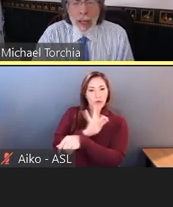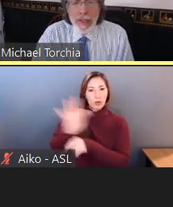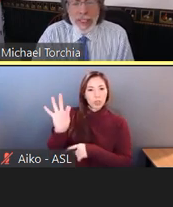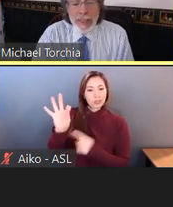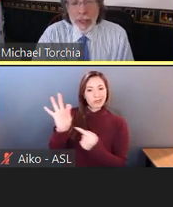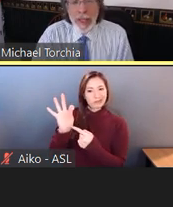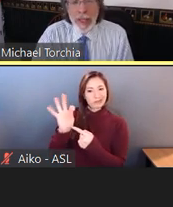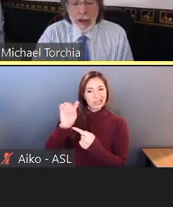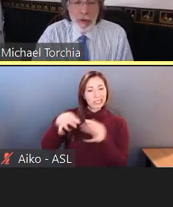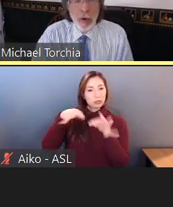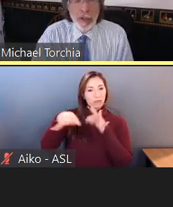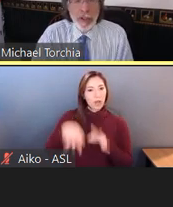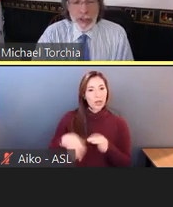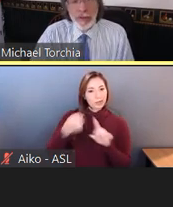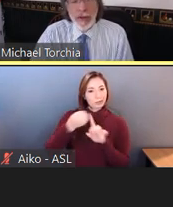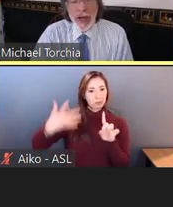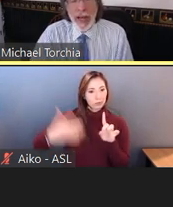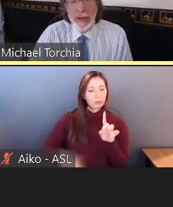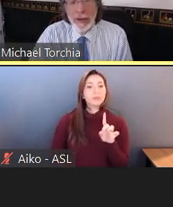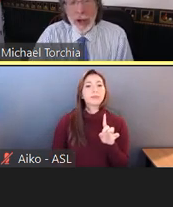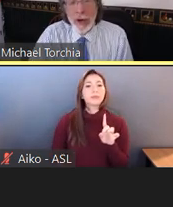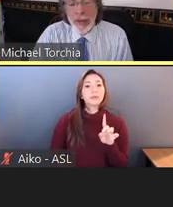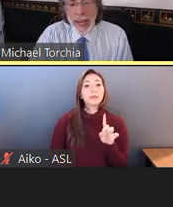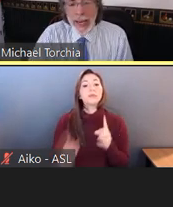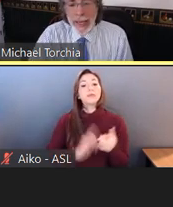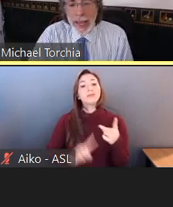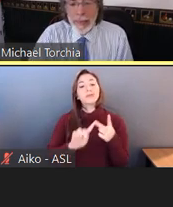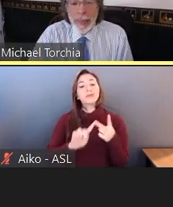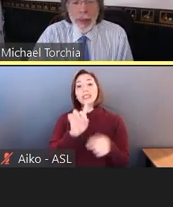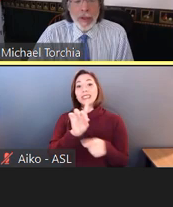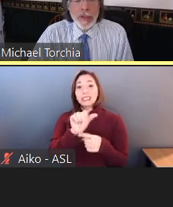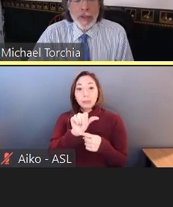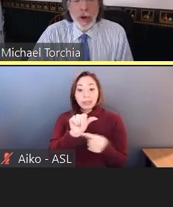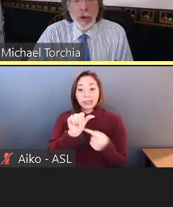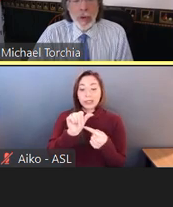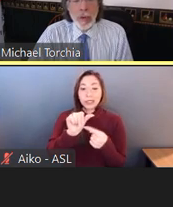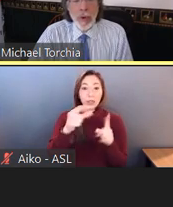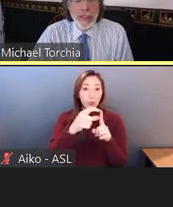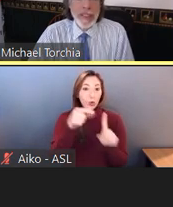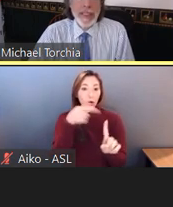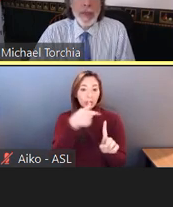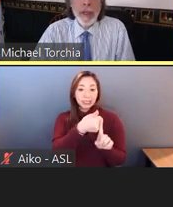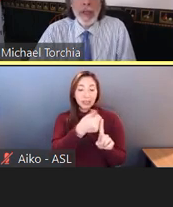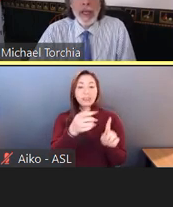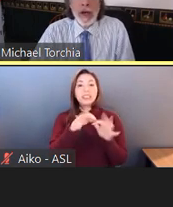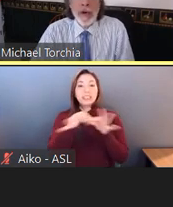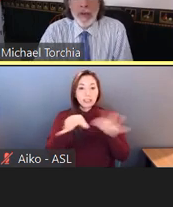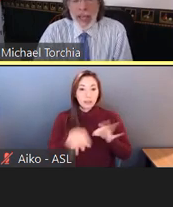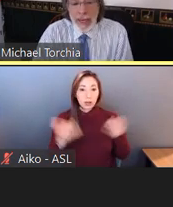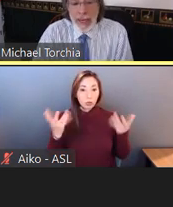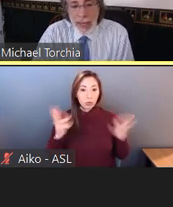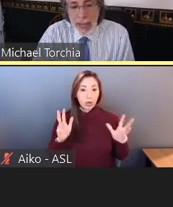Disability, of course, is defined under the ADA. So what is a disability under the ADA?